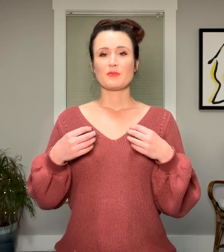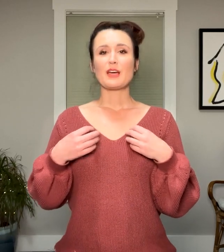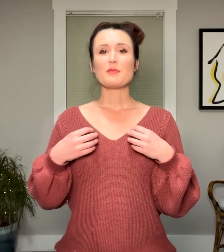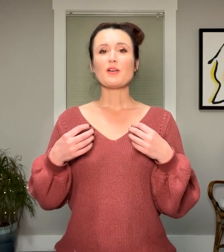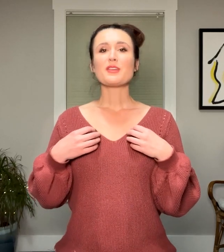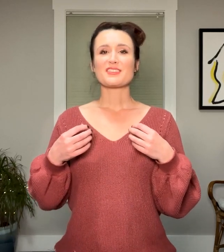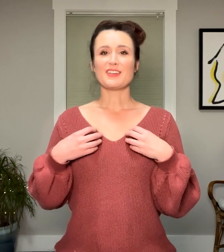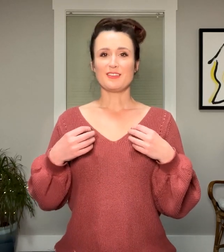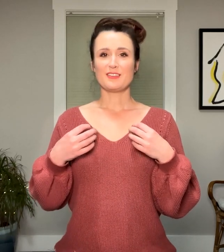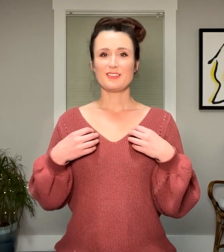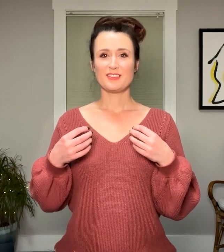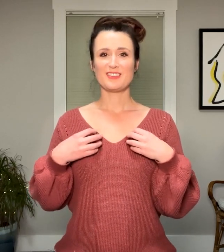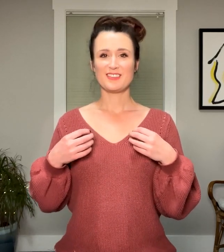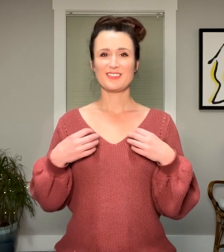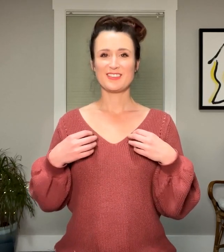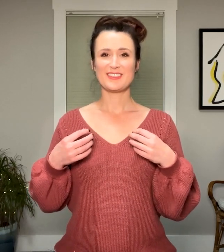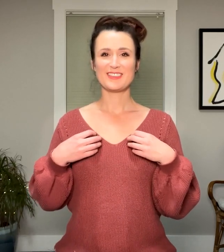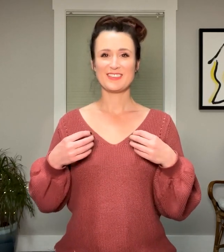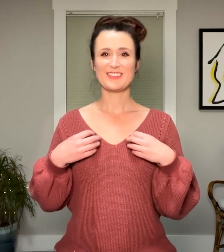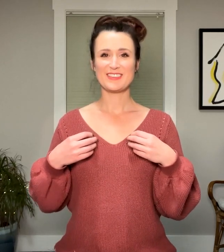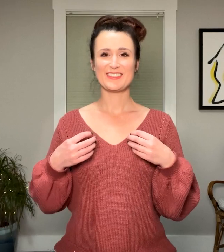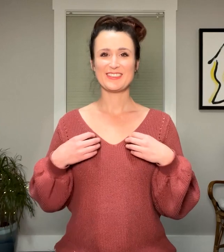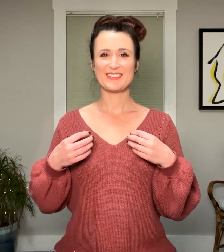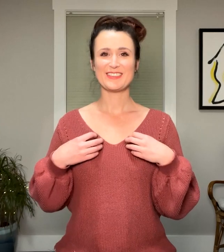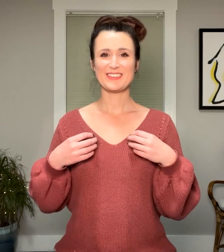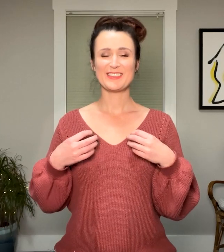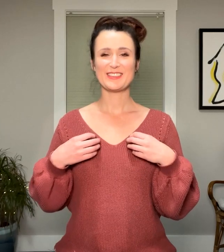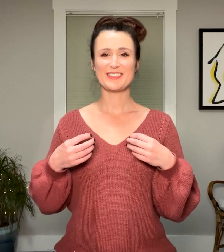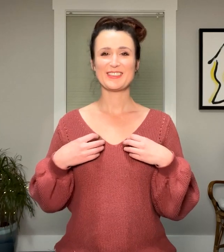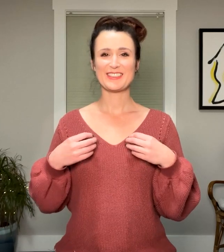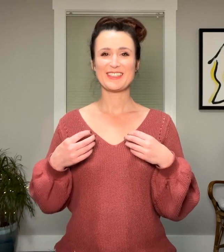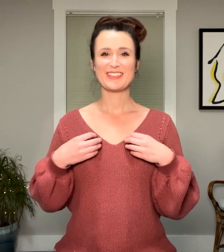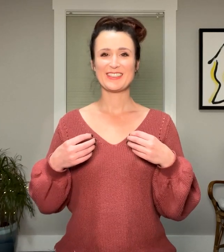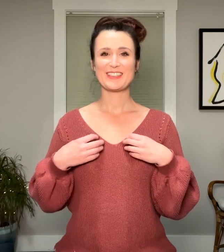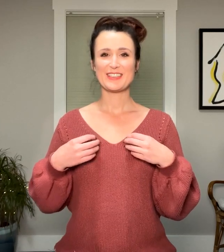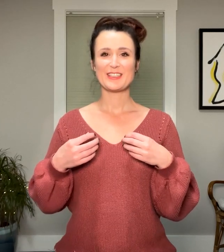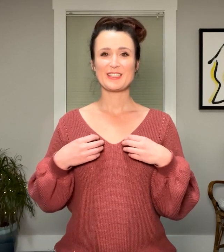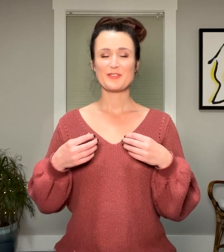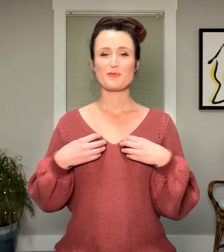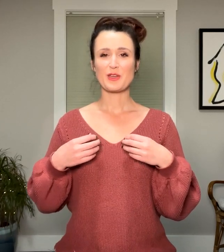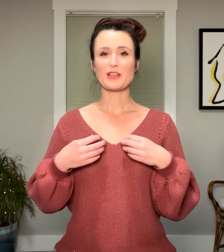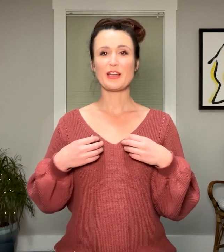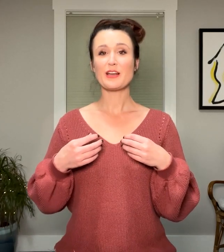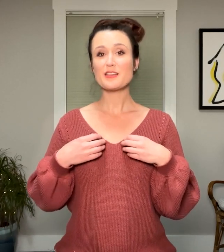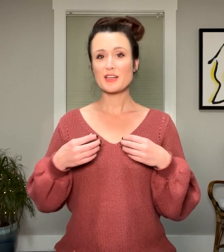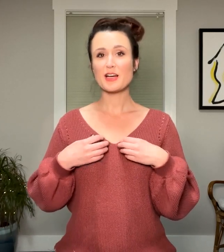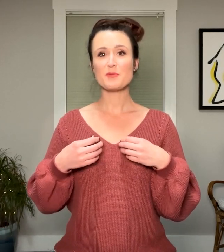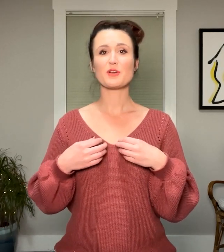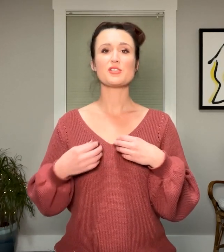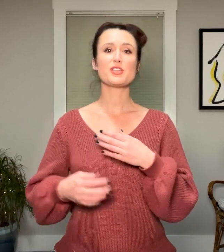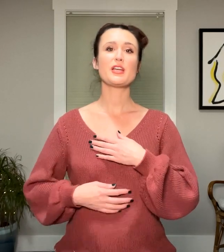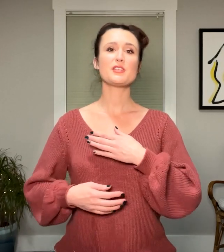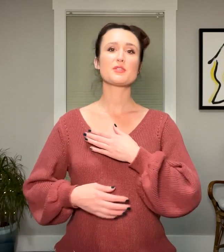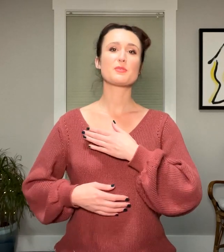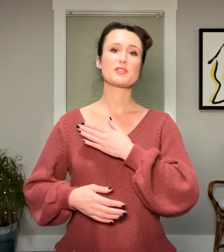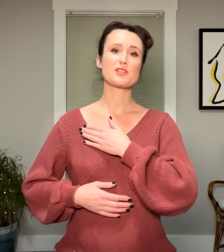and mouth exhale. And at any time you can change the position